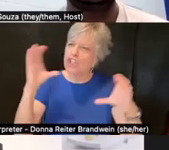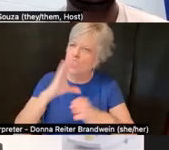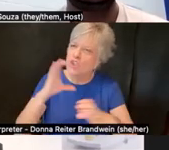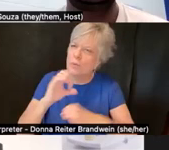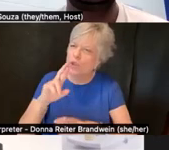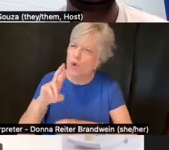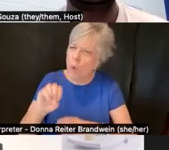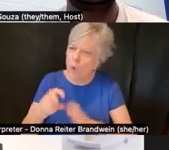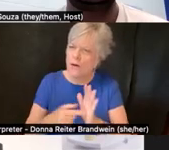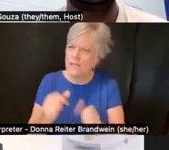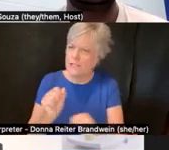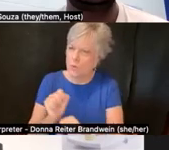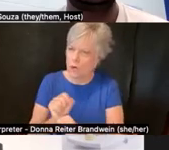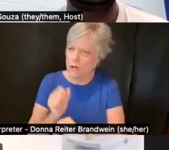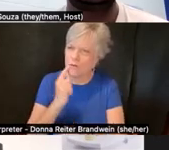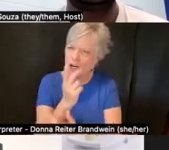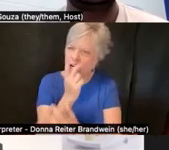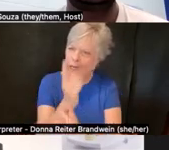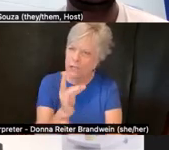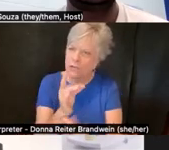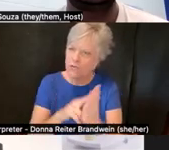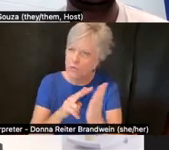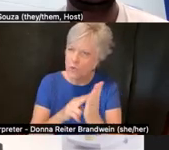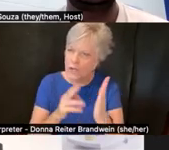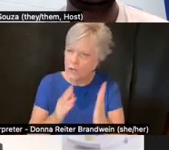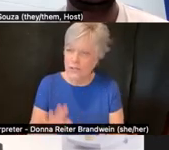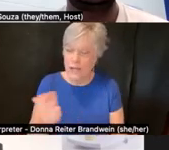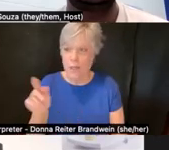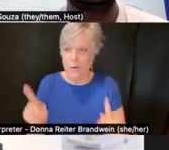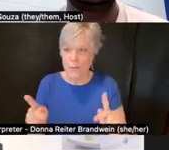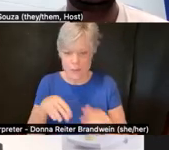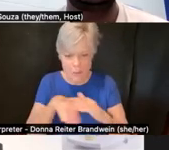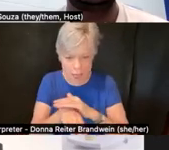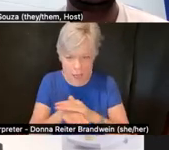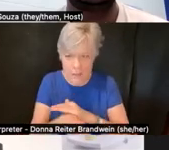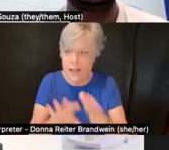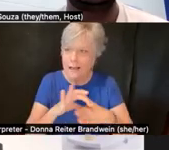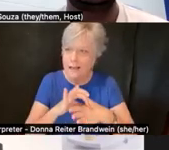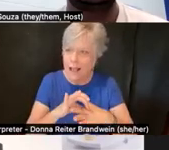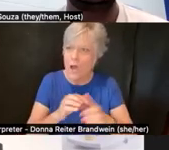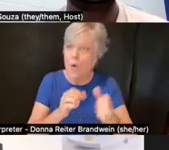for interested readers and other folks accessing content with and without disability identities